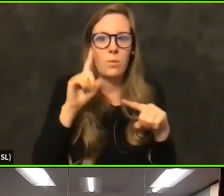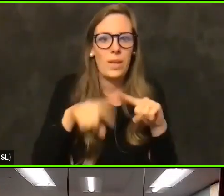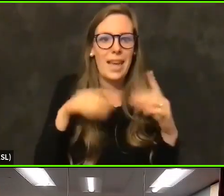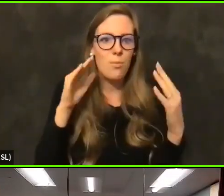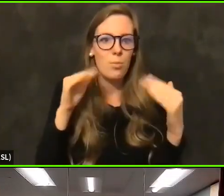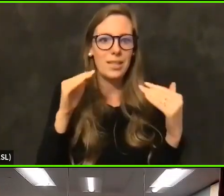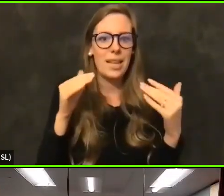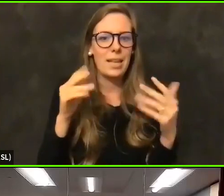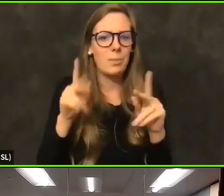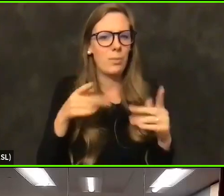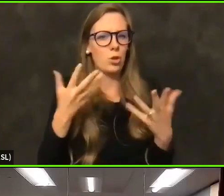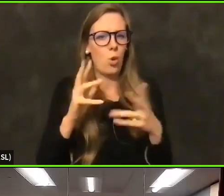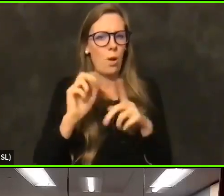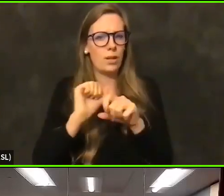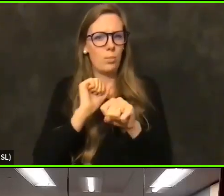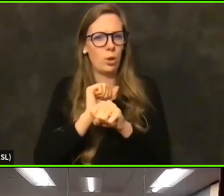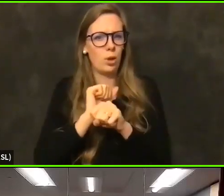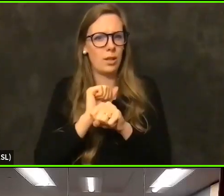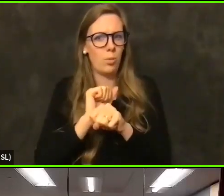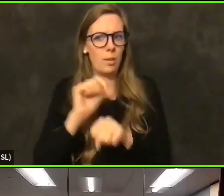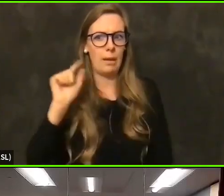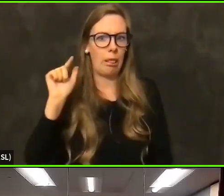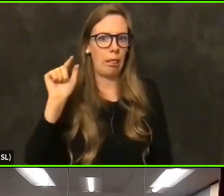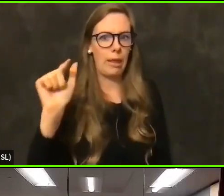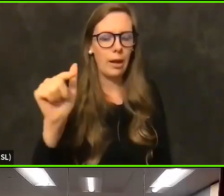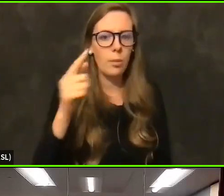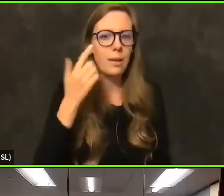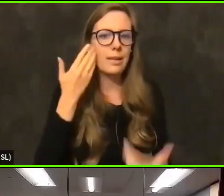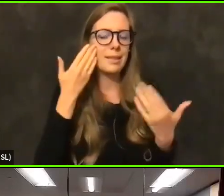too far out because they don't actually know how many vaccines they will have on